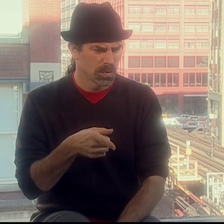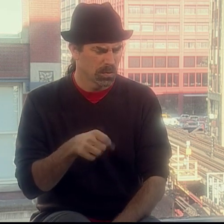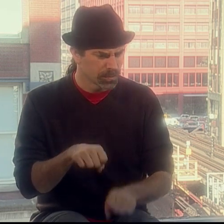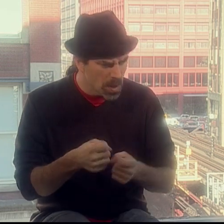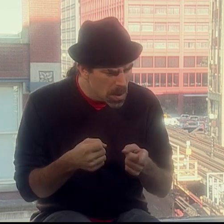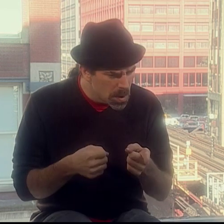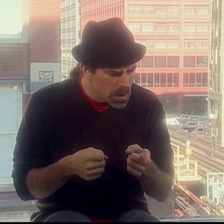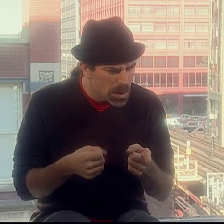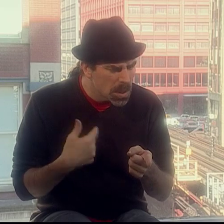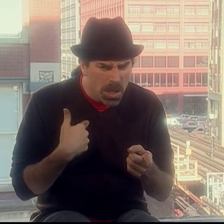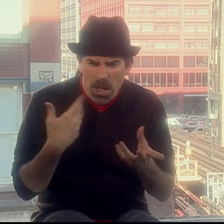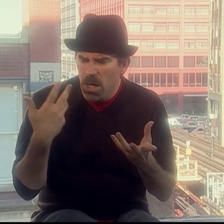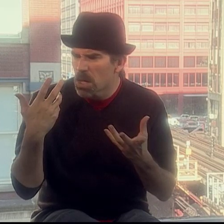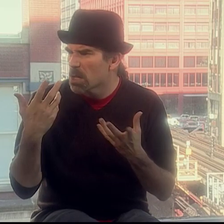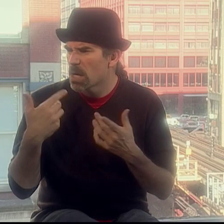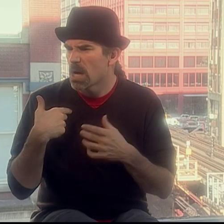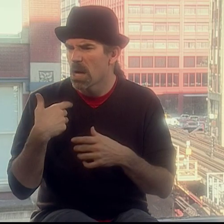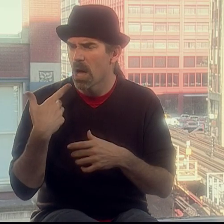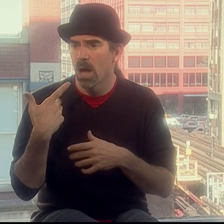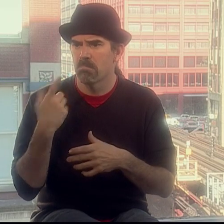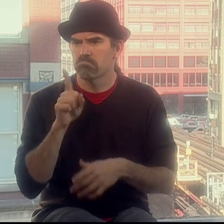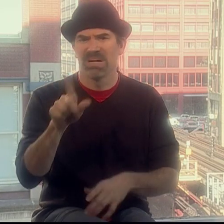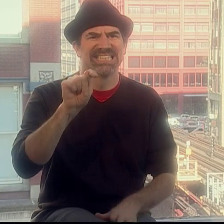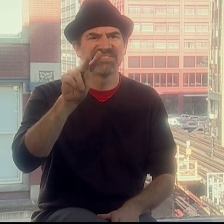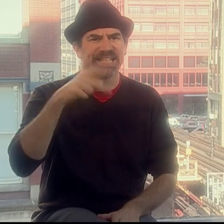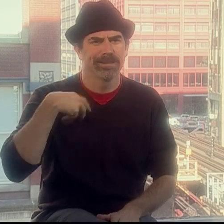he didn't have a voice either because his voice was broken!